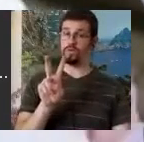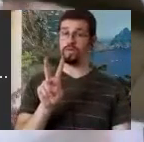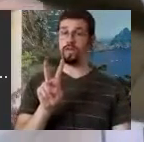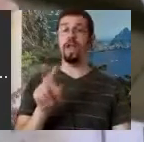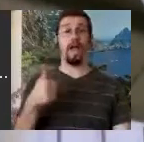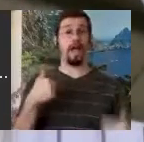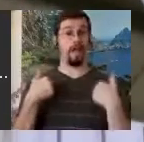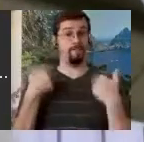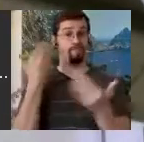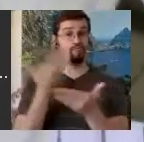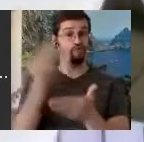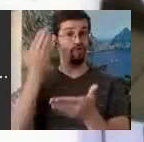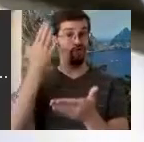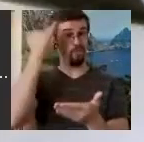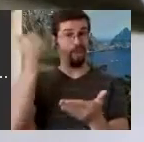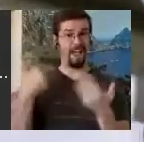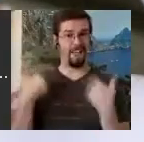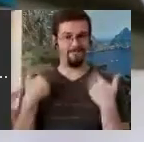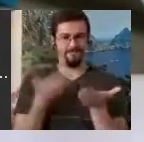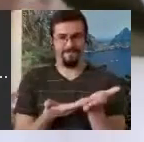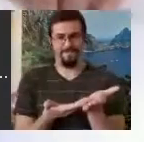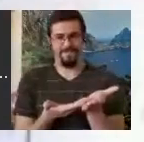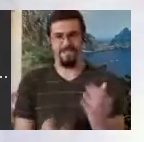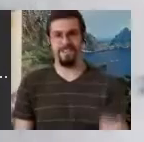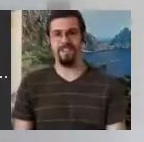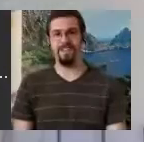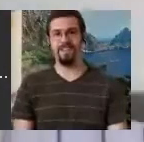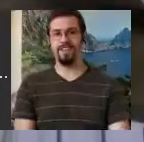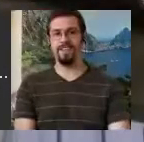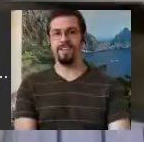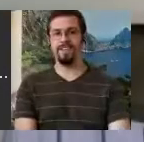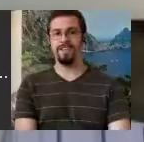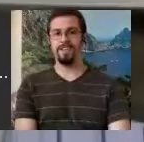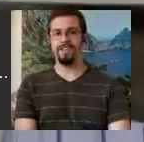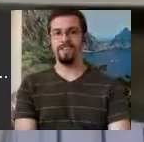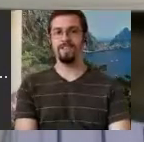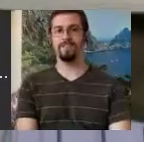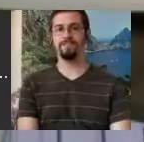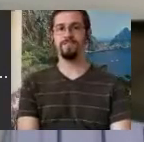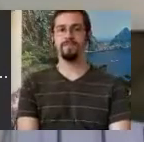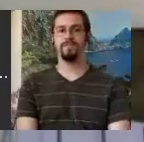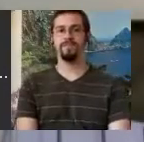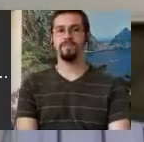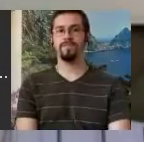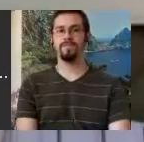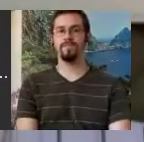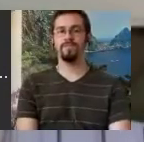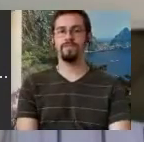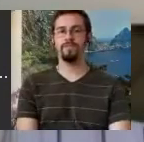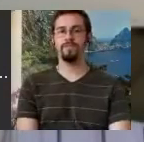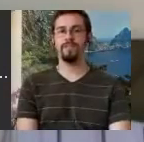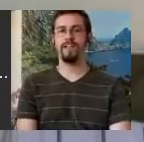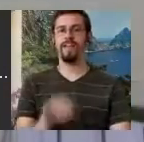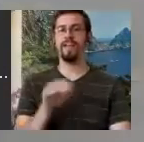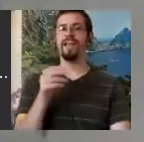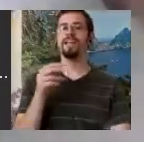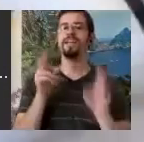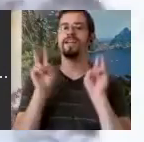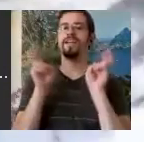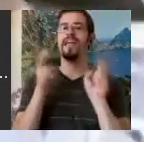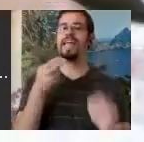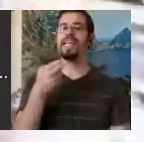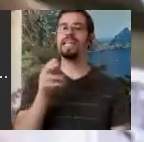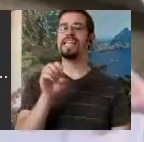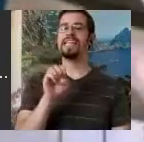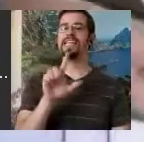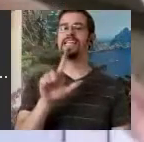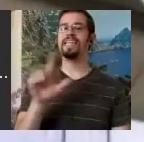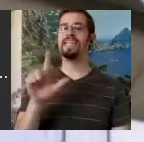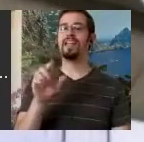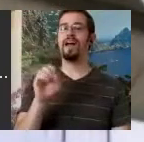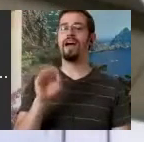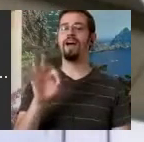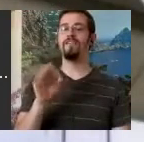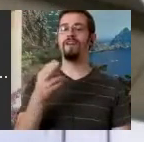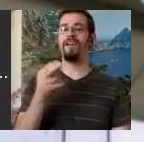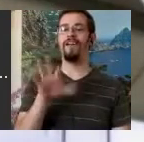it is. Actually there is the Heel-of-Hand and it represented a handshape like this...